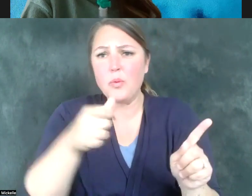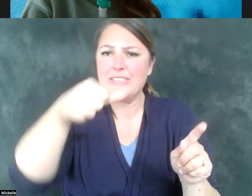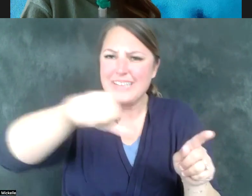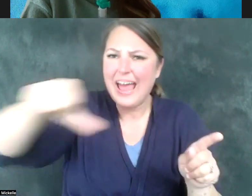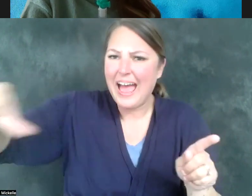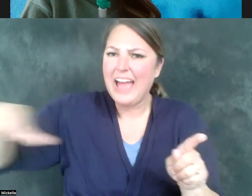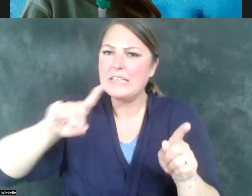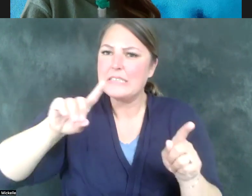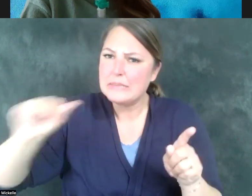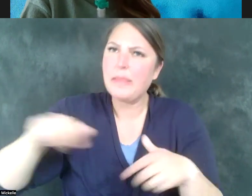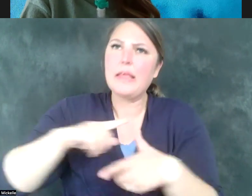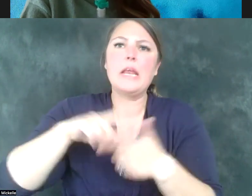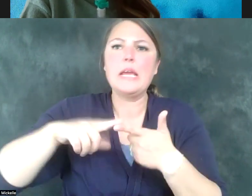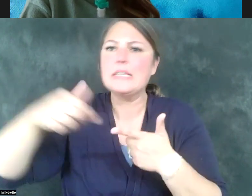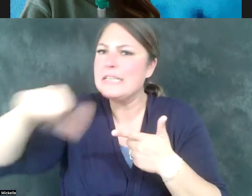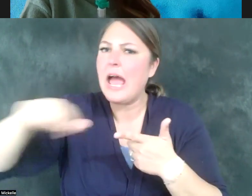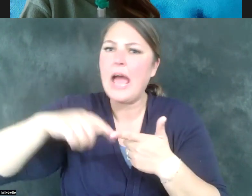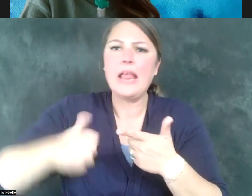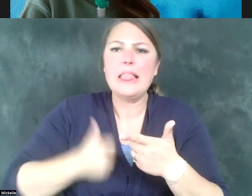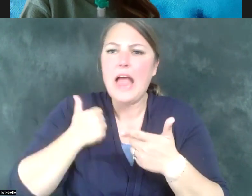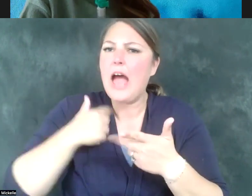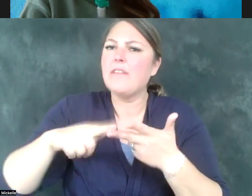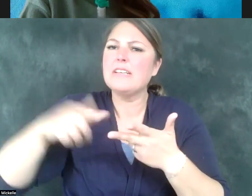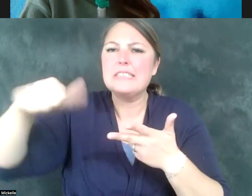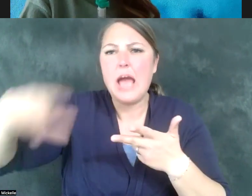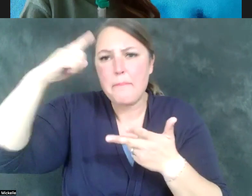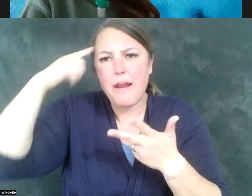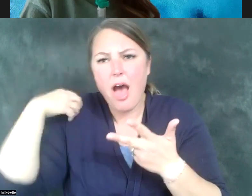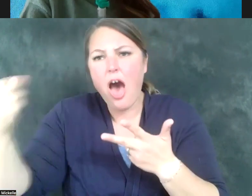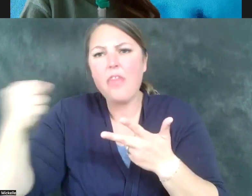Most of my work involves denied mental health and substance use disorder